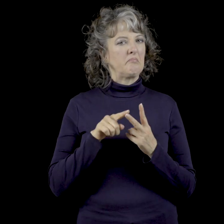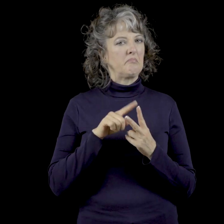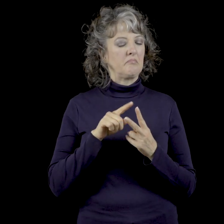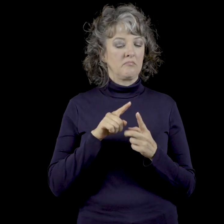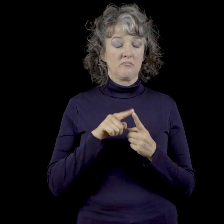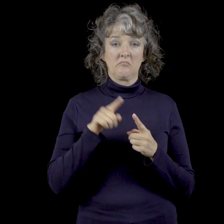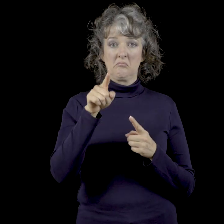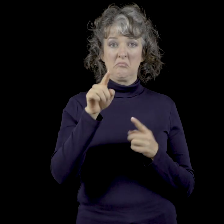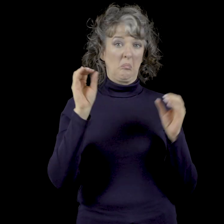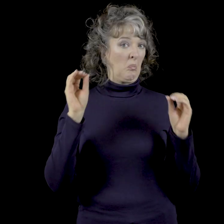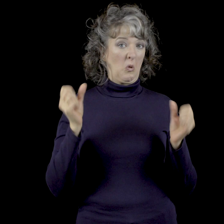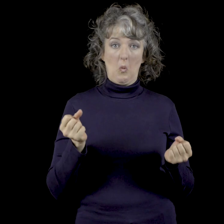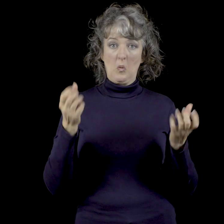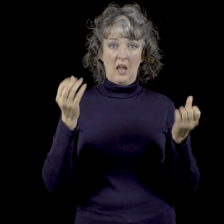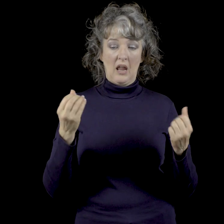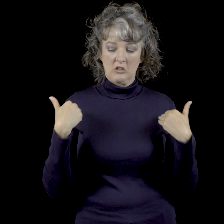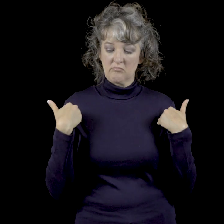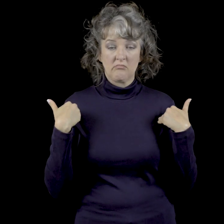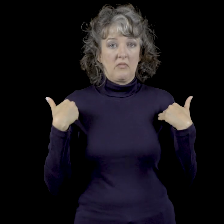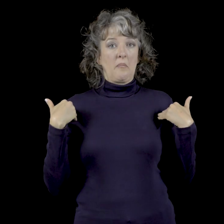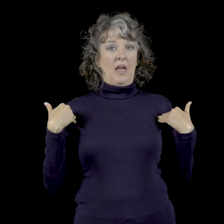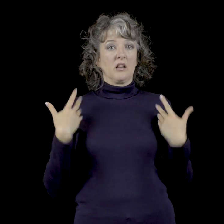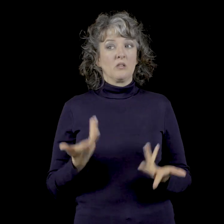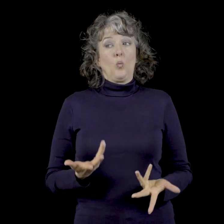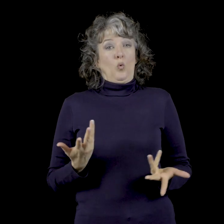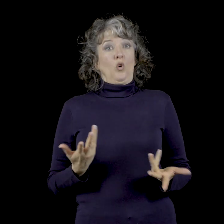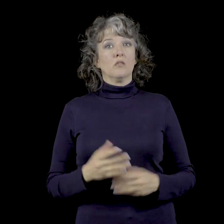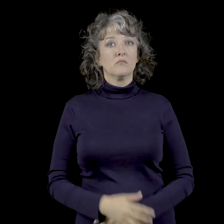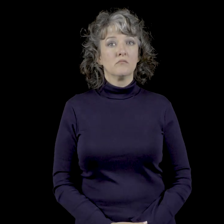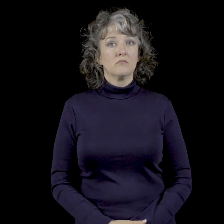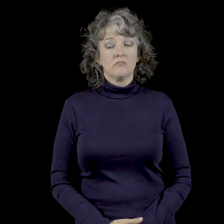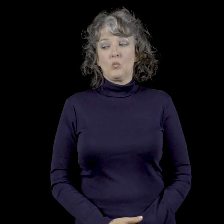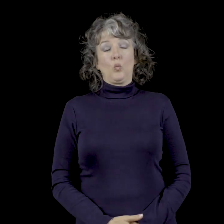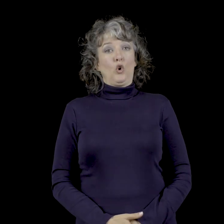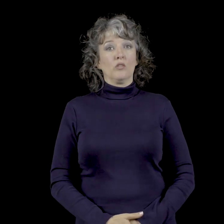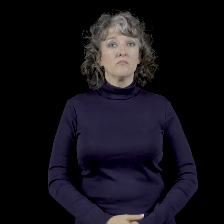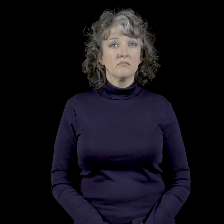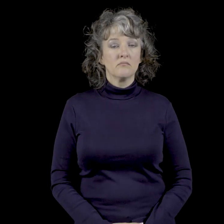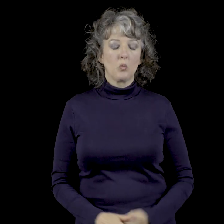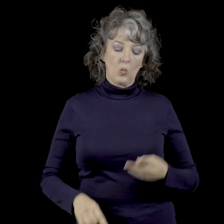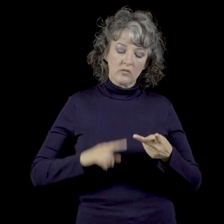A couple of options here. First using no signs just body language only by titling back. Were Were